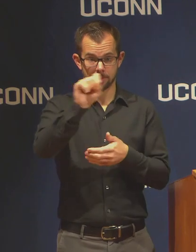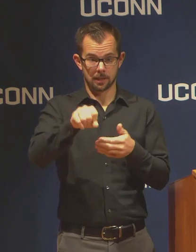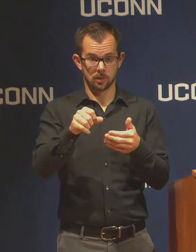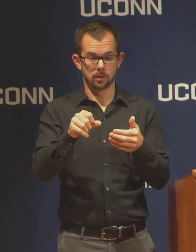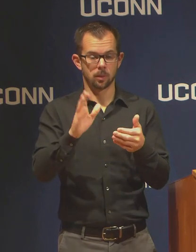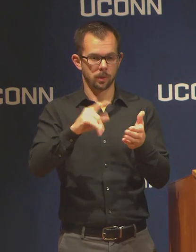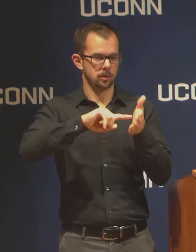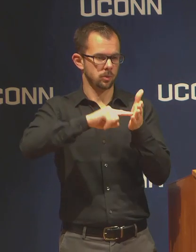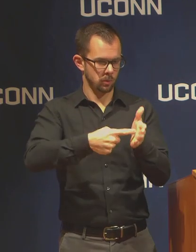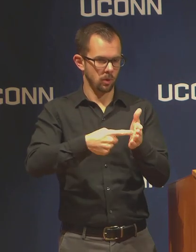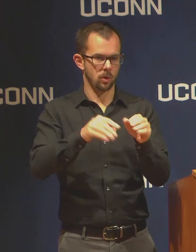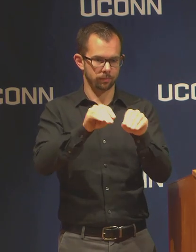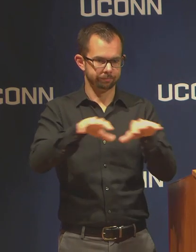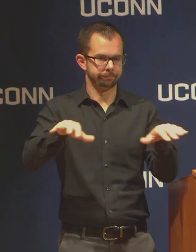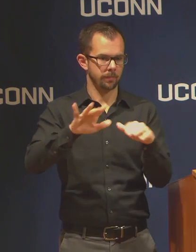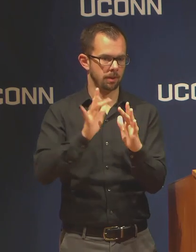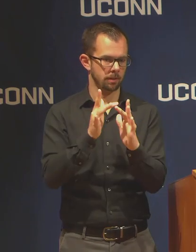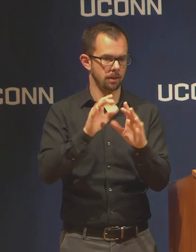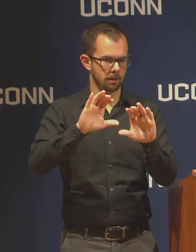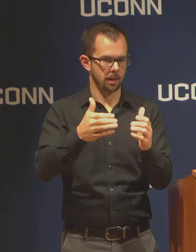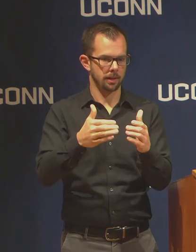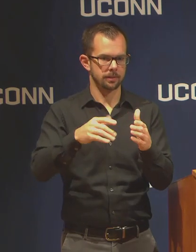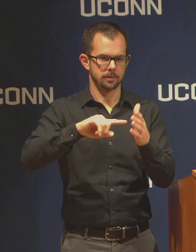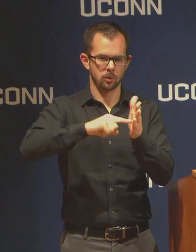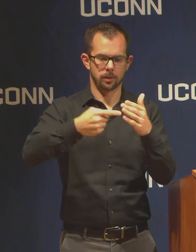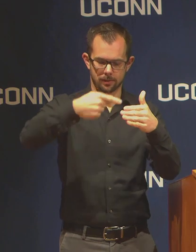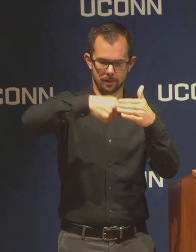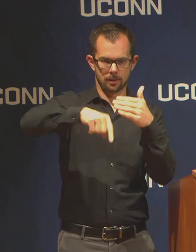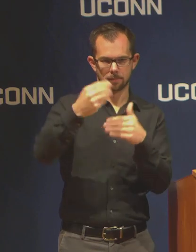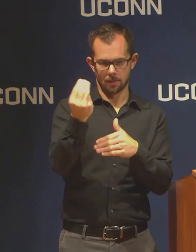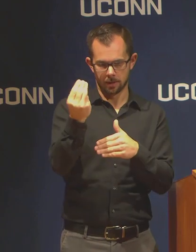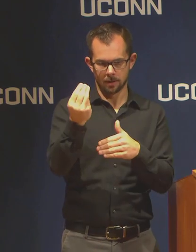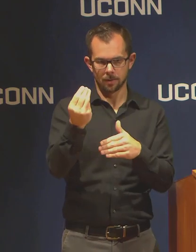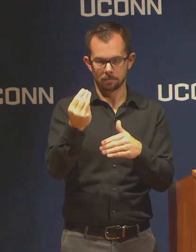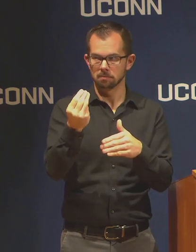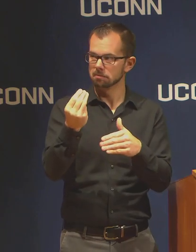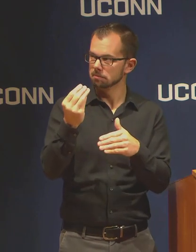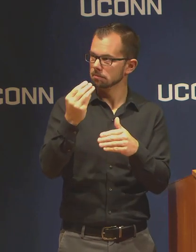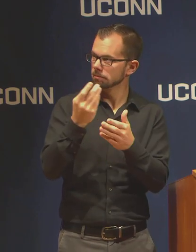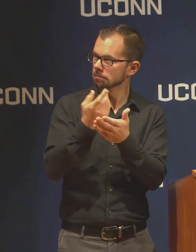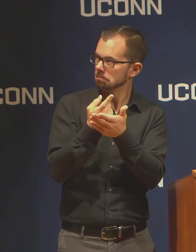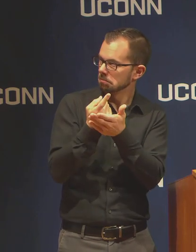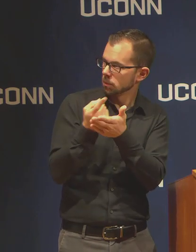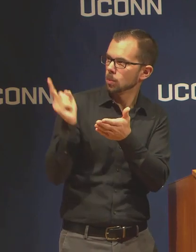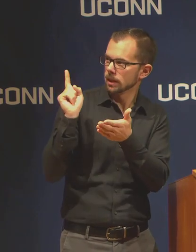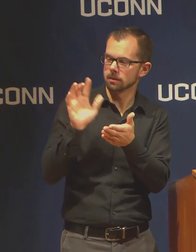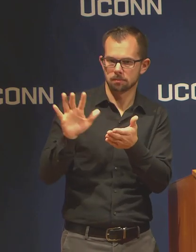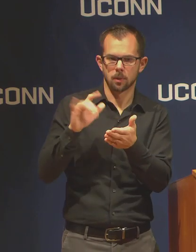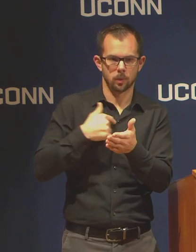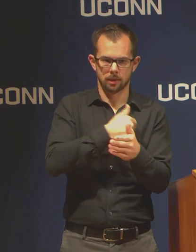notified faculty to be ready. And I think most of our faculty will be ready by that time.